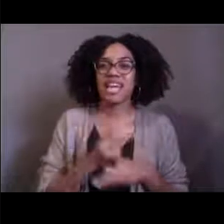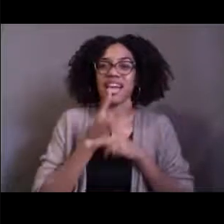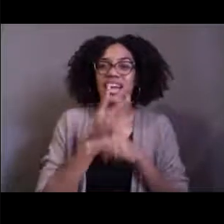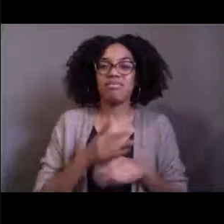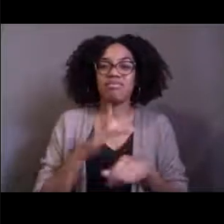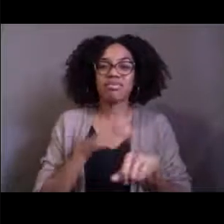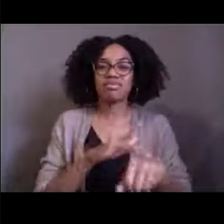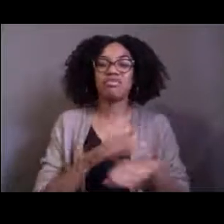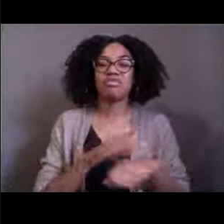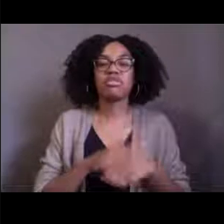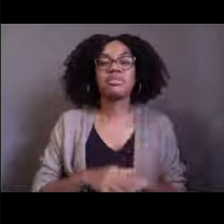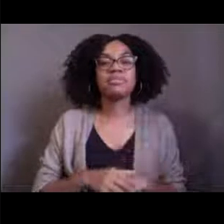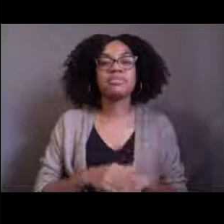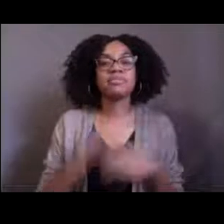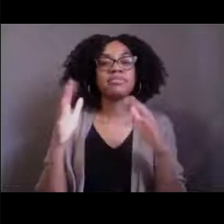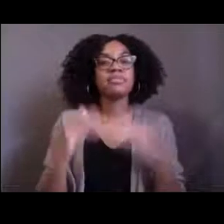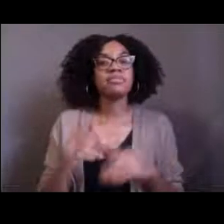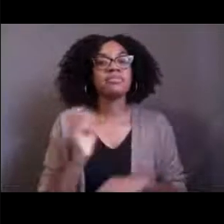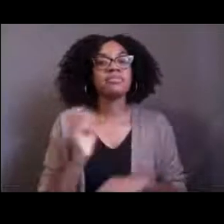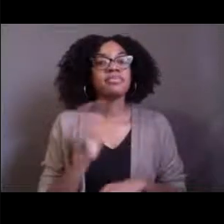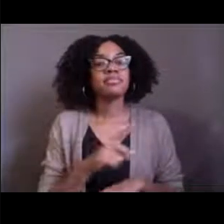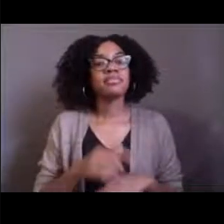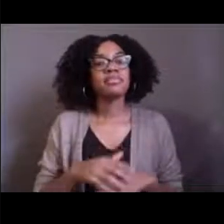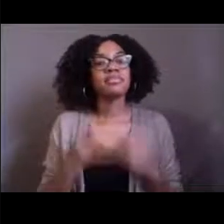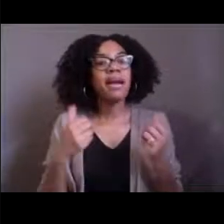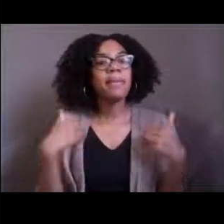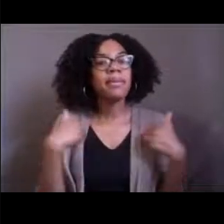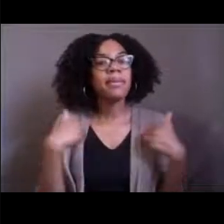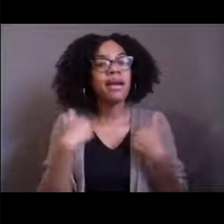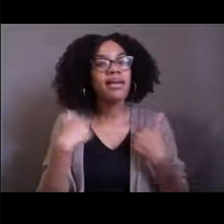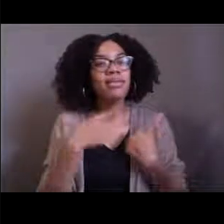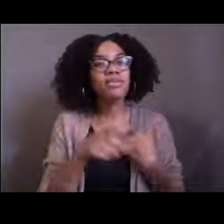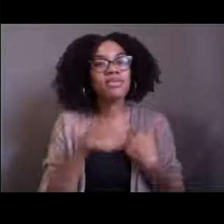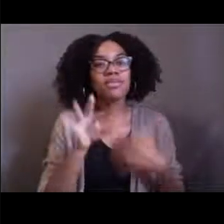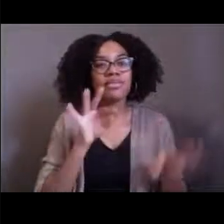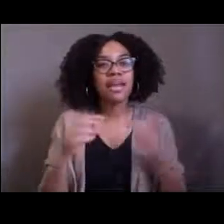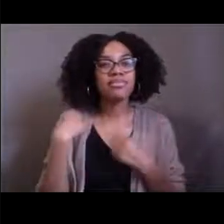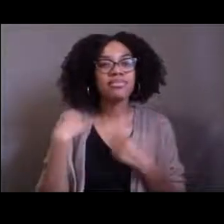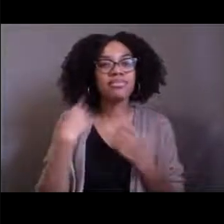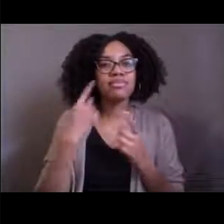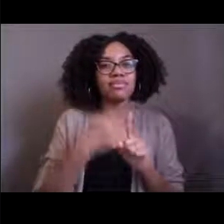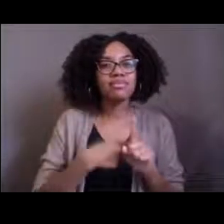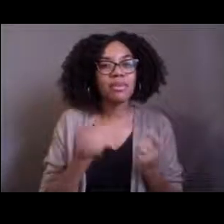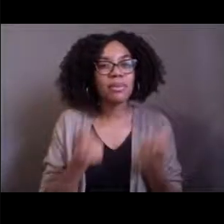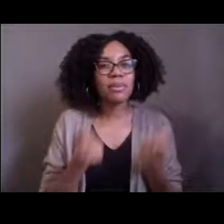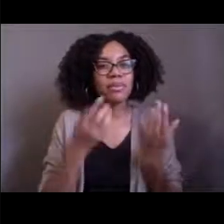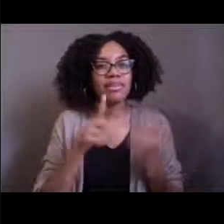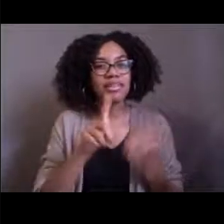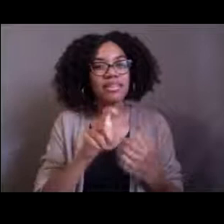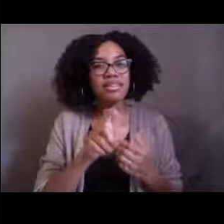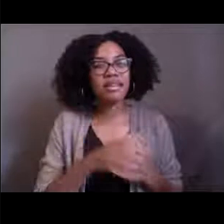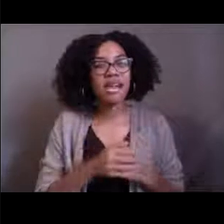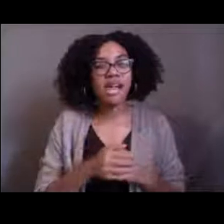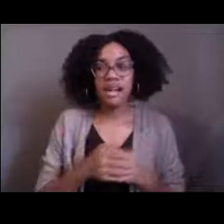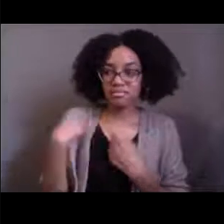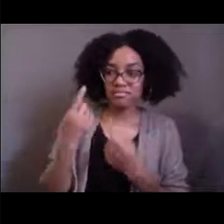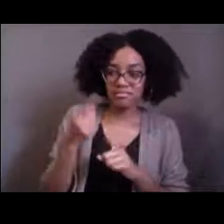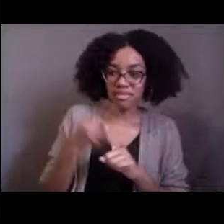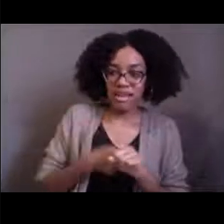Katia is wondering how many animals have you discovered in the past month? In the past month we haven't discovered many